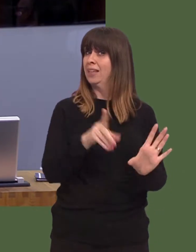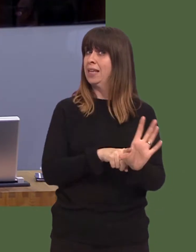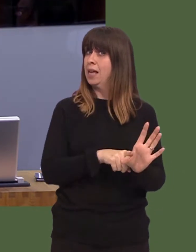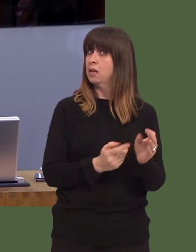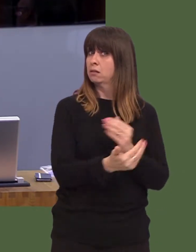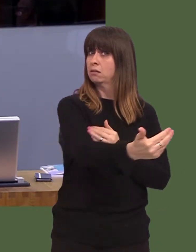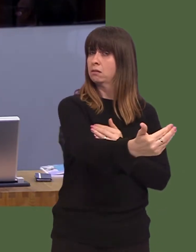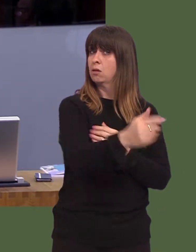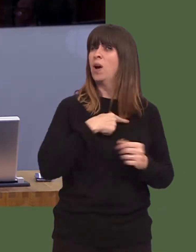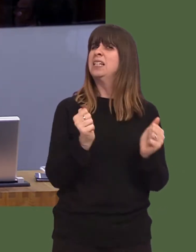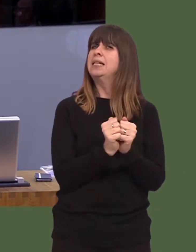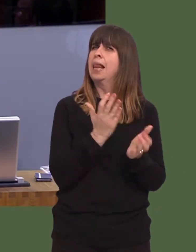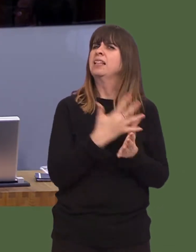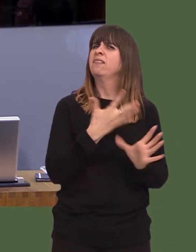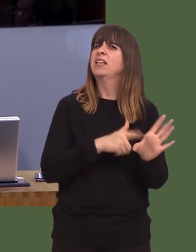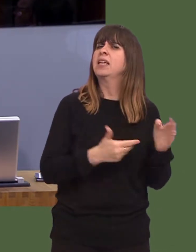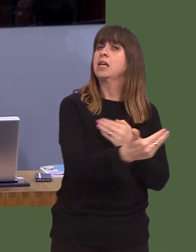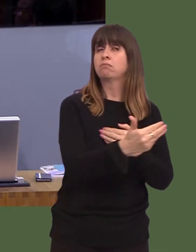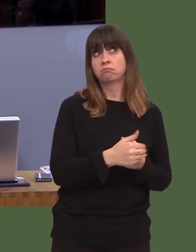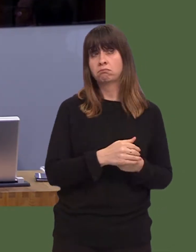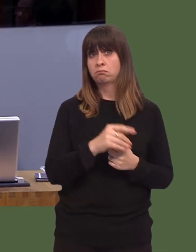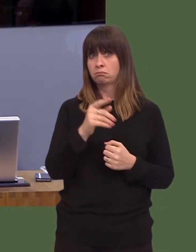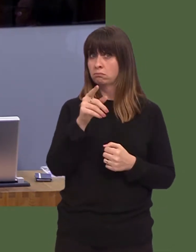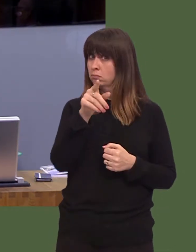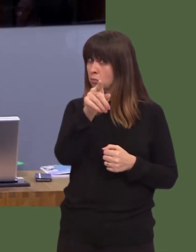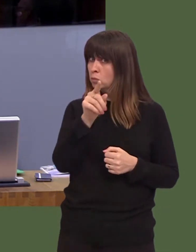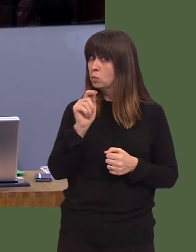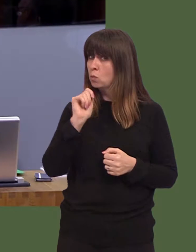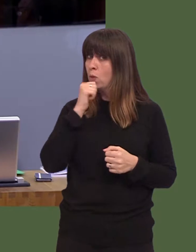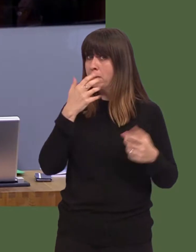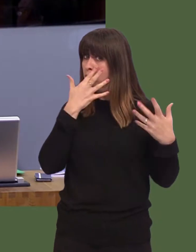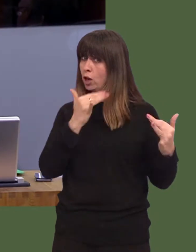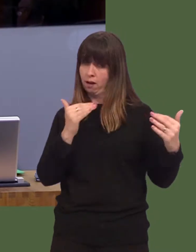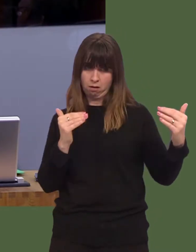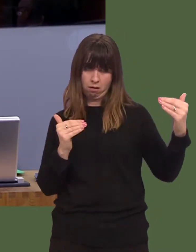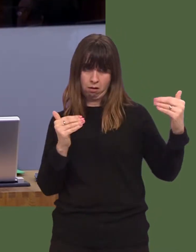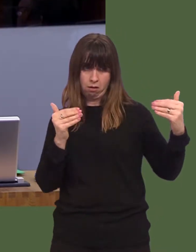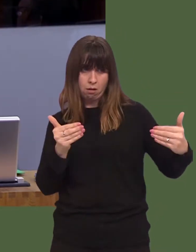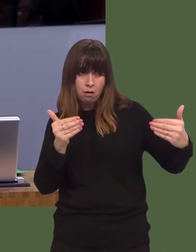So, can you give us some firm indicators that you will be benchmarking, and you Government will be benchmarking, as success?